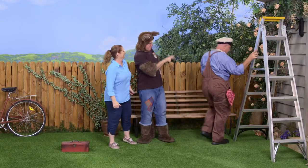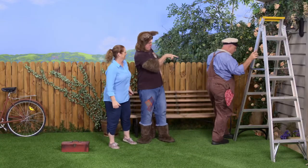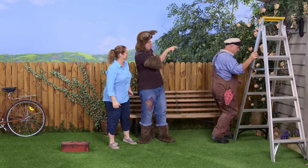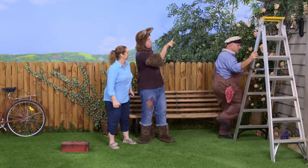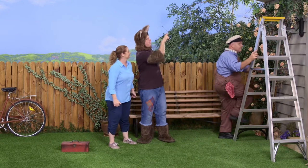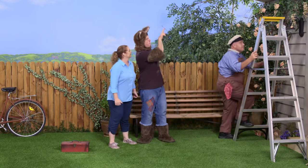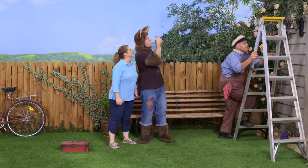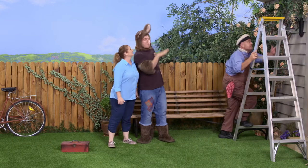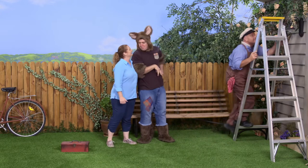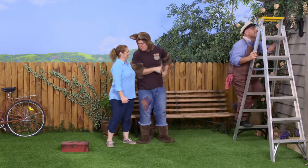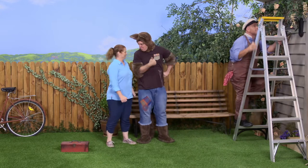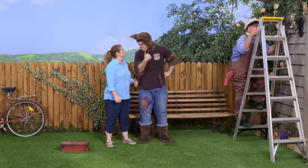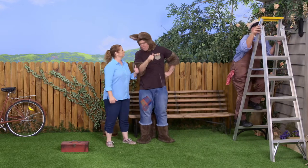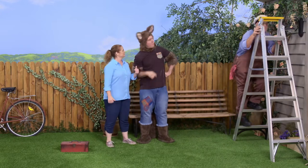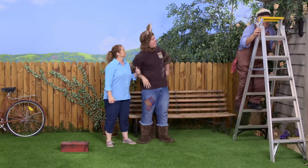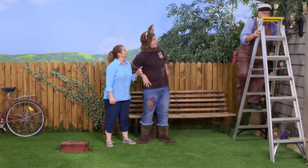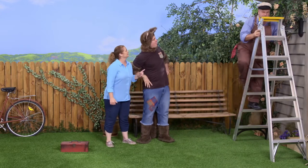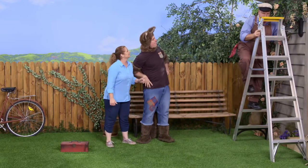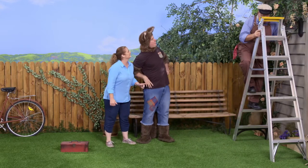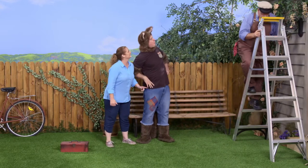Up the ladder. Well, that's good.